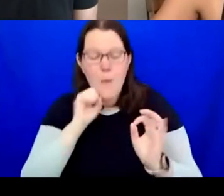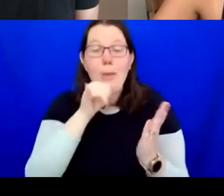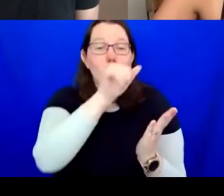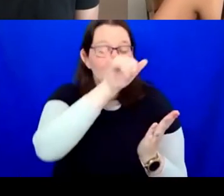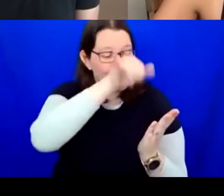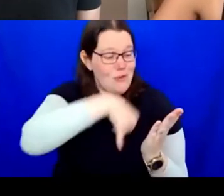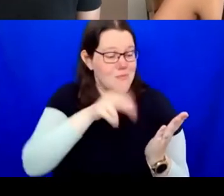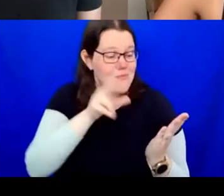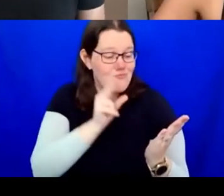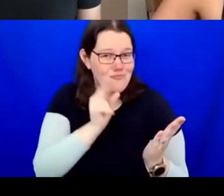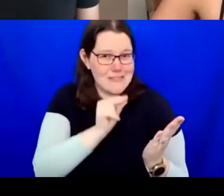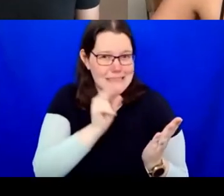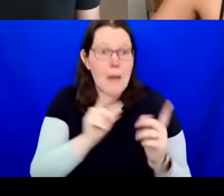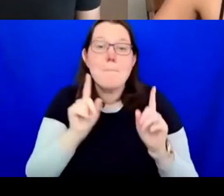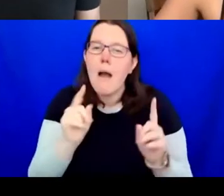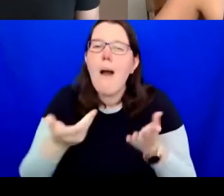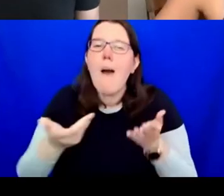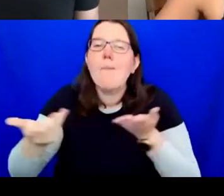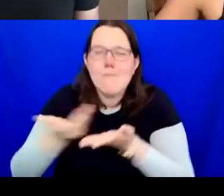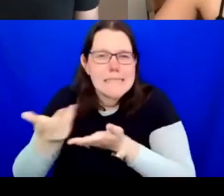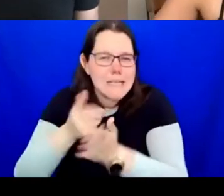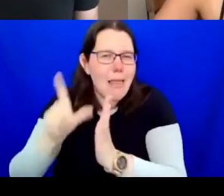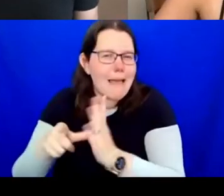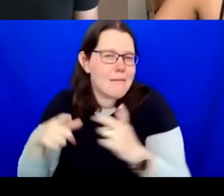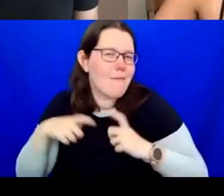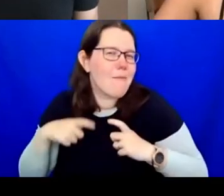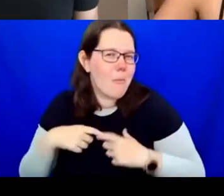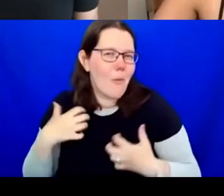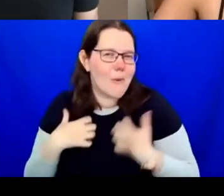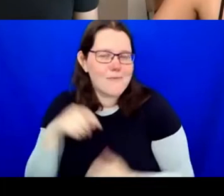in conversation so look forward to that. I want to quickly thank Aidan for inviting